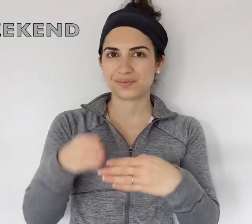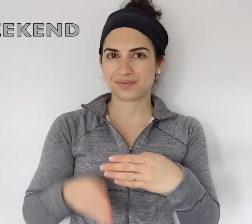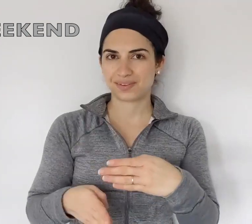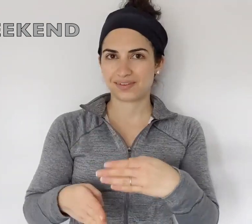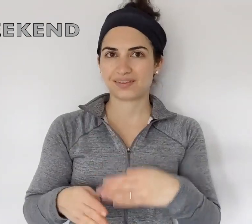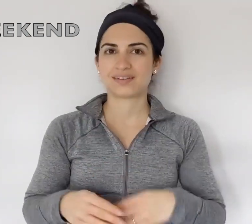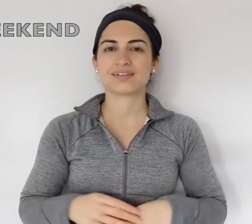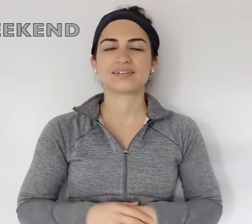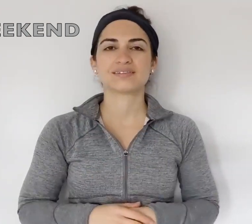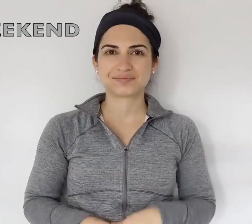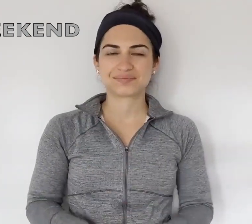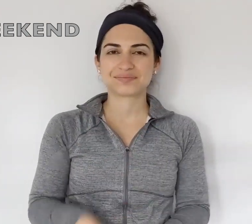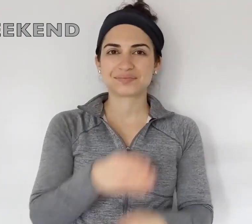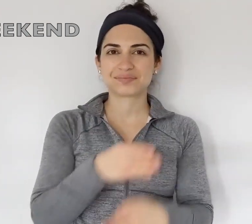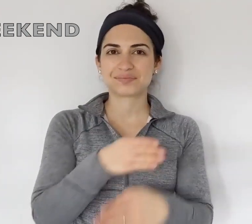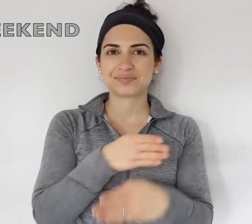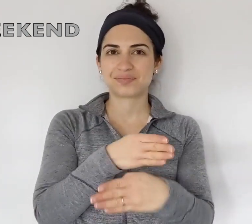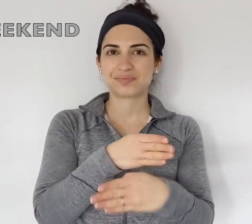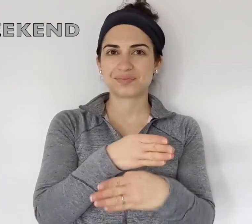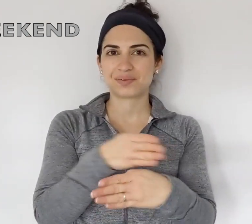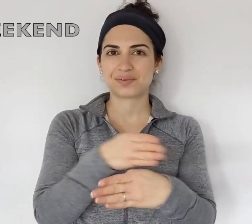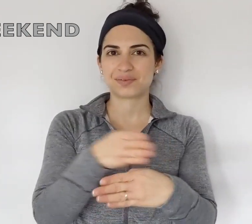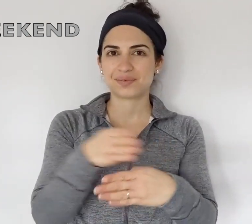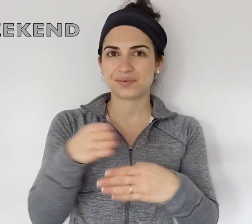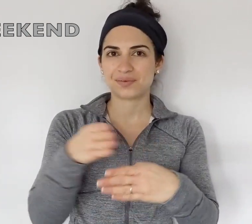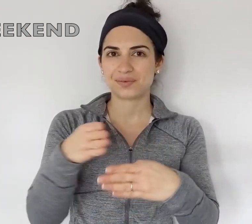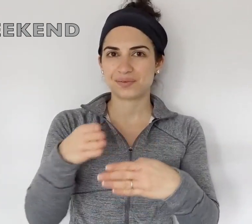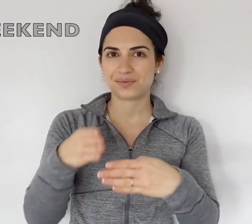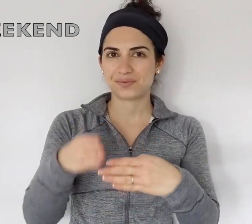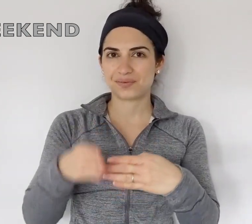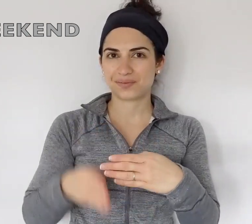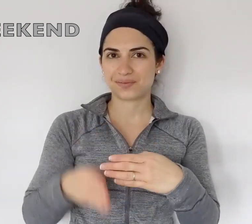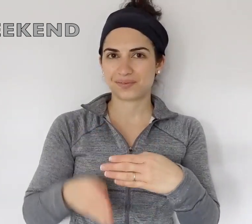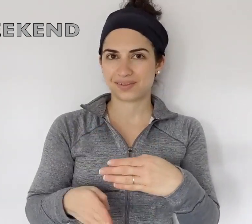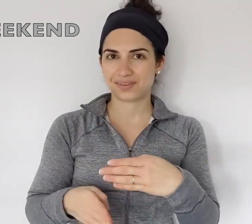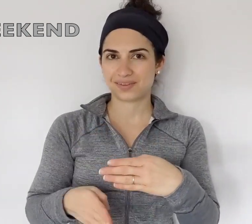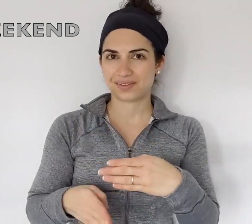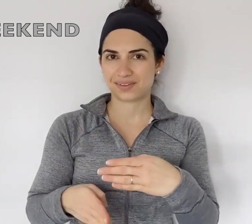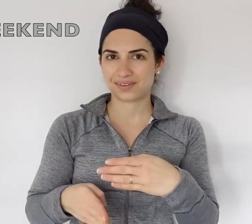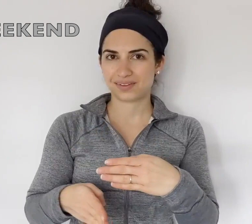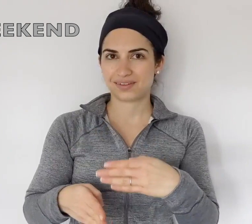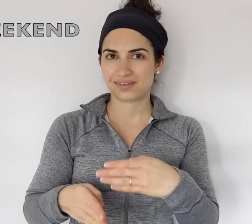WEEKEND